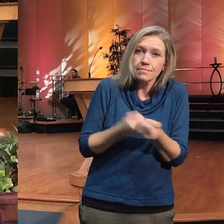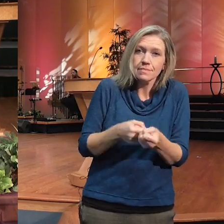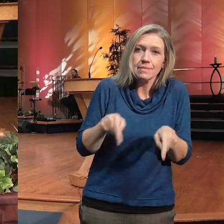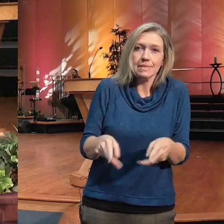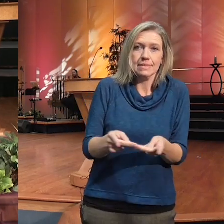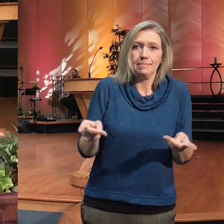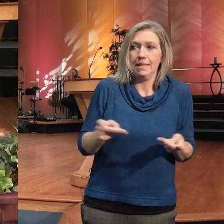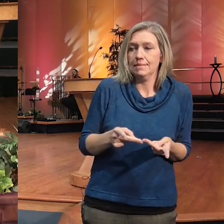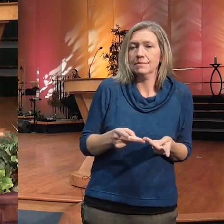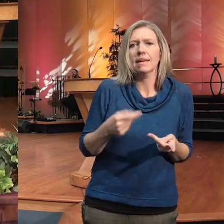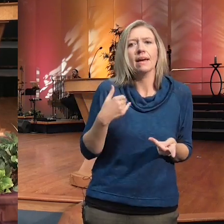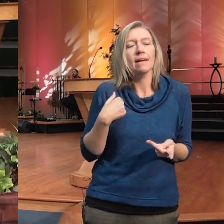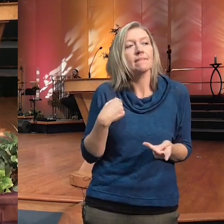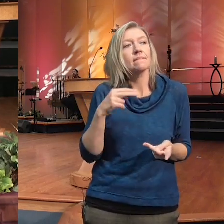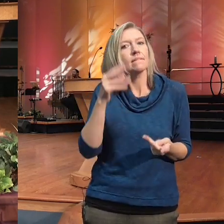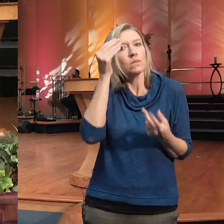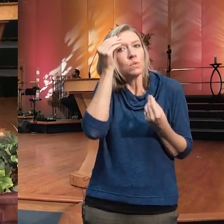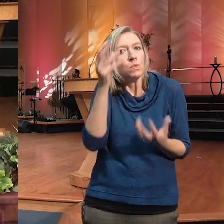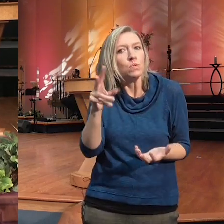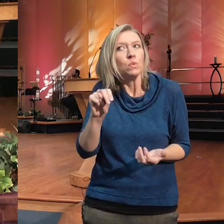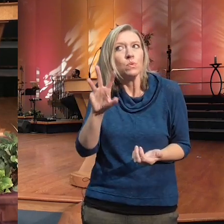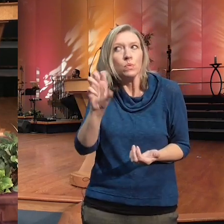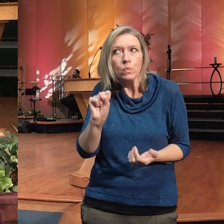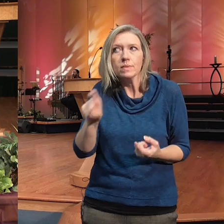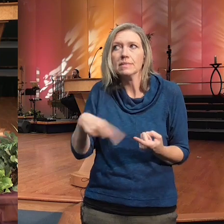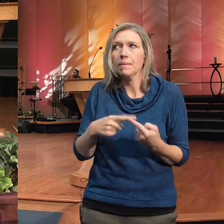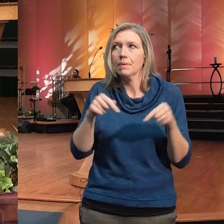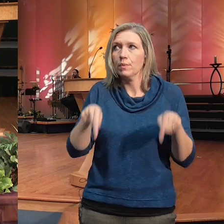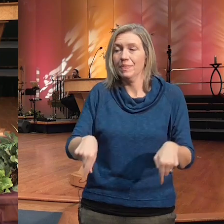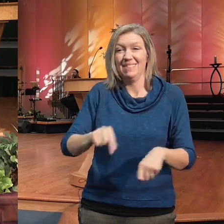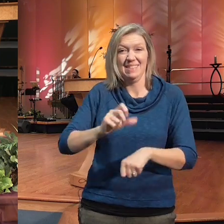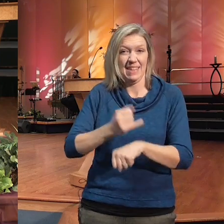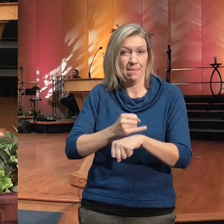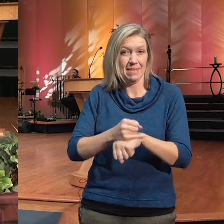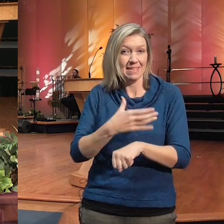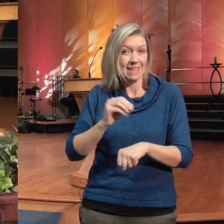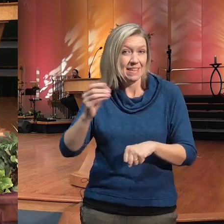about our campus and an invitation to share with you uh this morning we have these beautiful ash